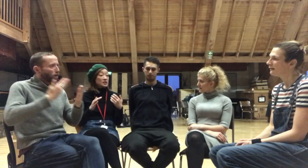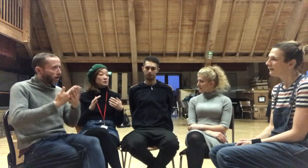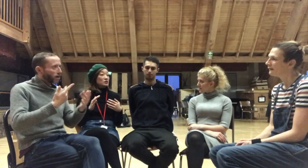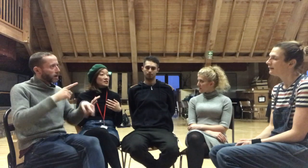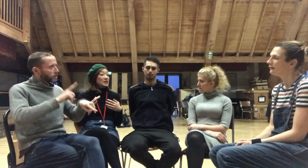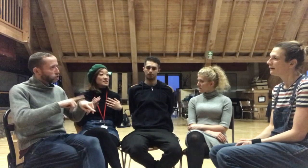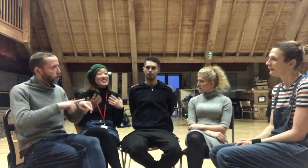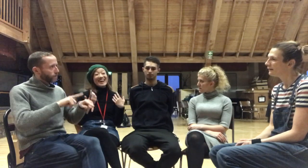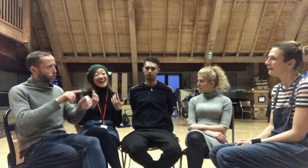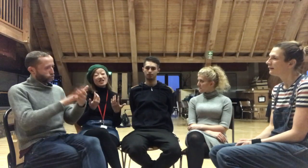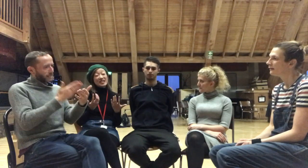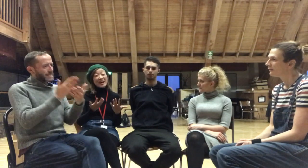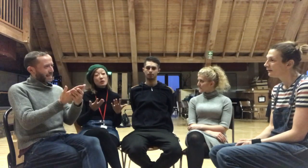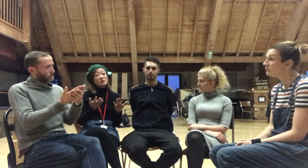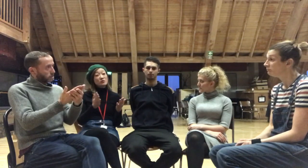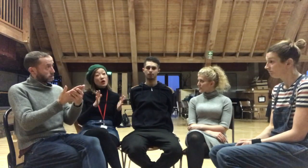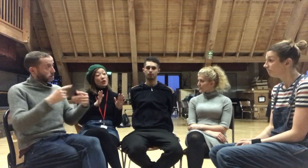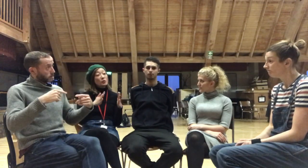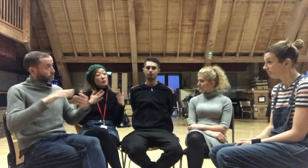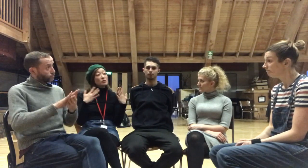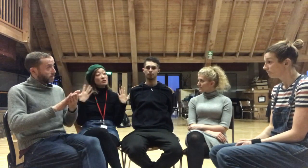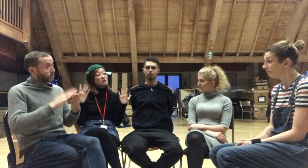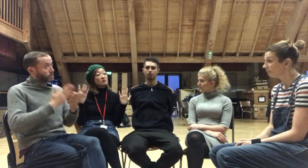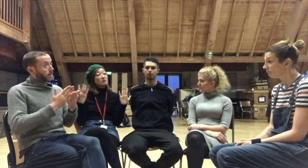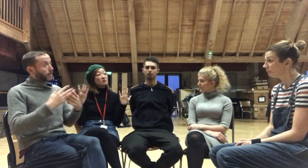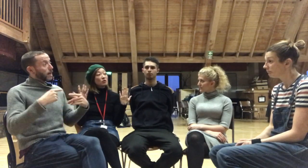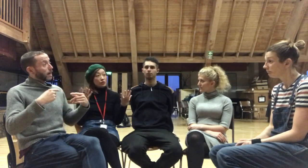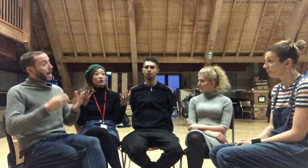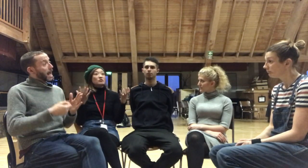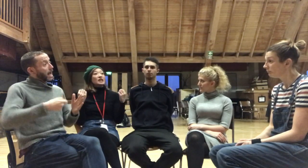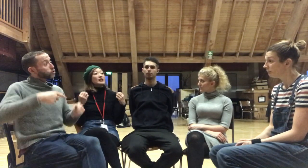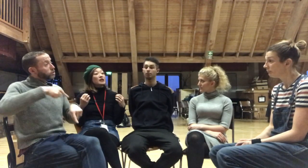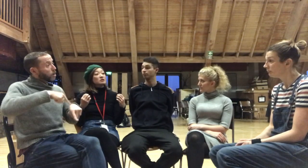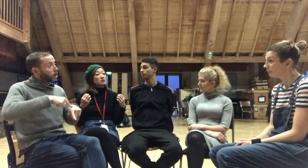for things to be translated. Actually helps for other people to also take that